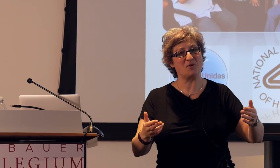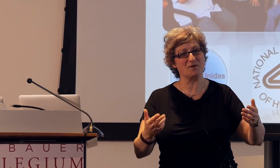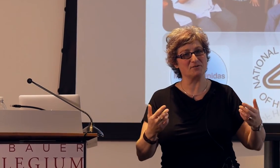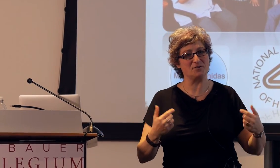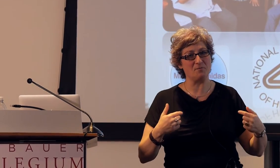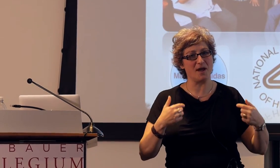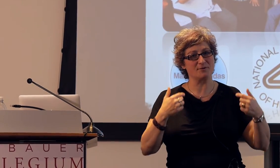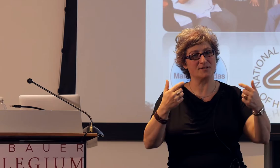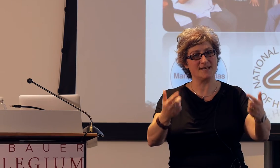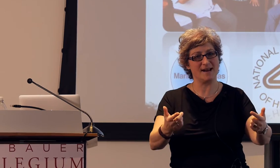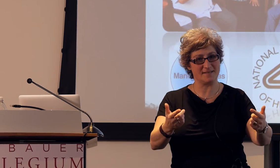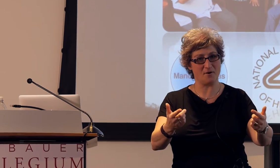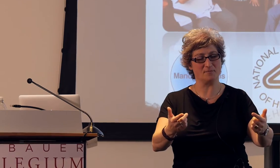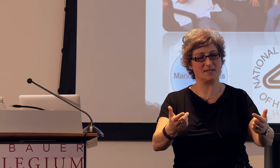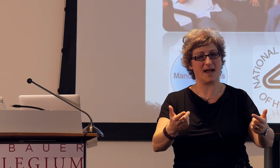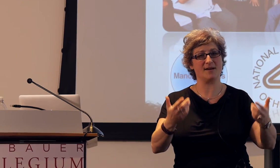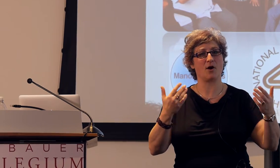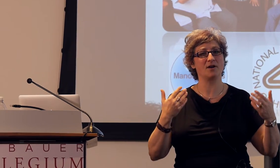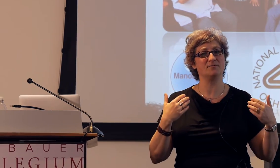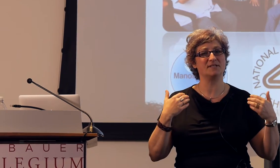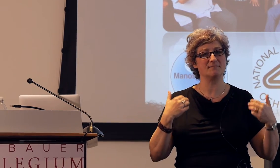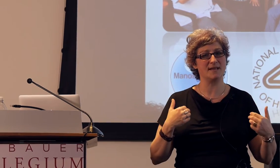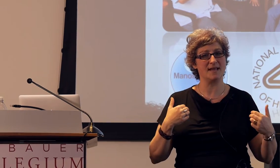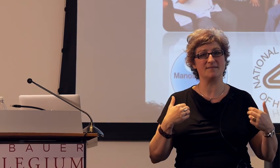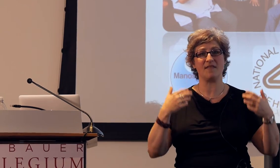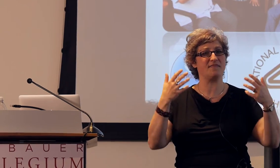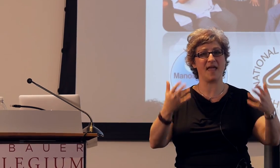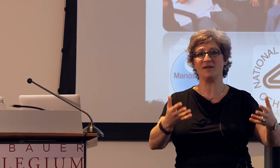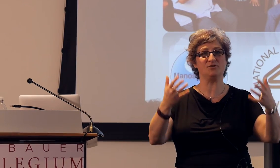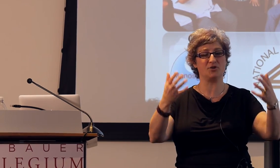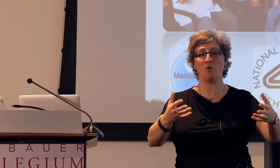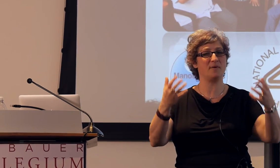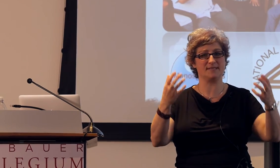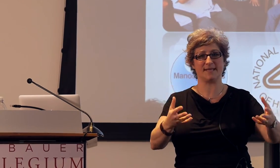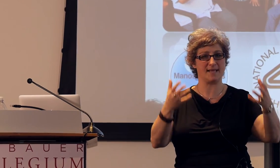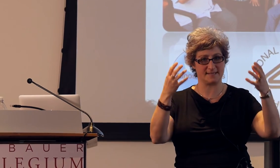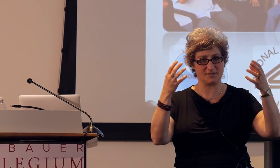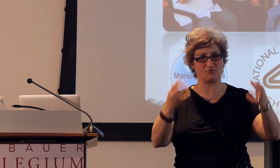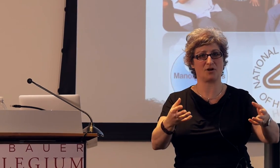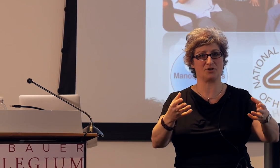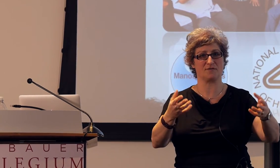partners don't understand the homesign, argues to me that they don't possess the structure